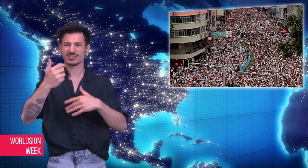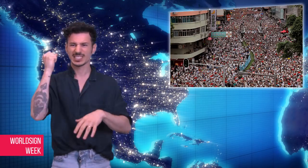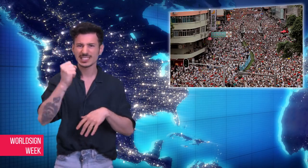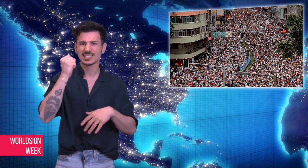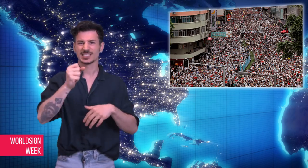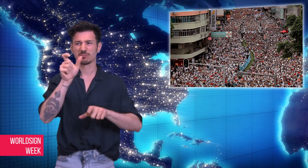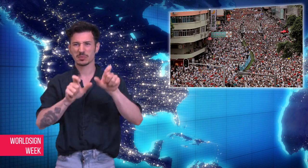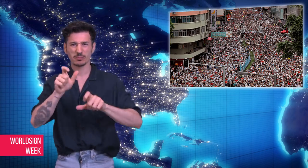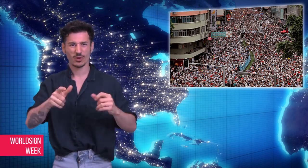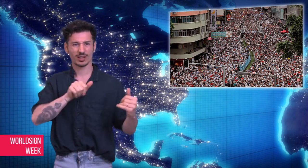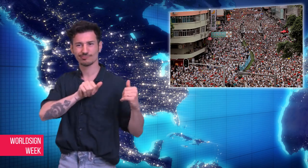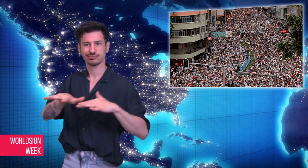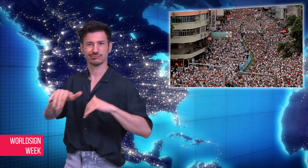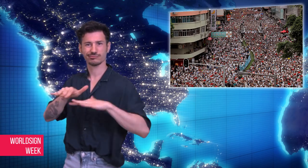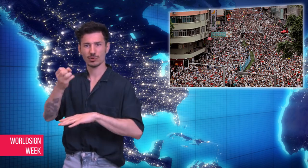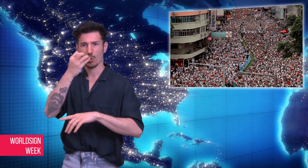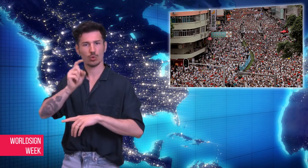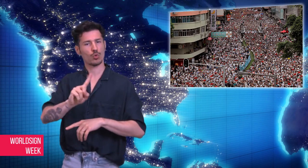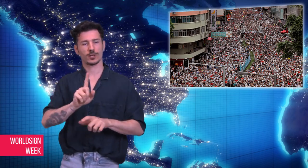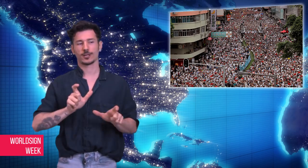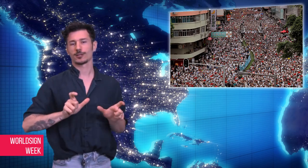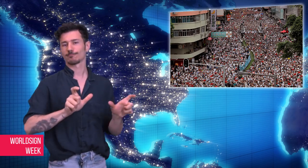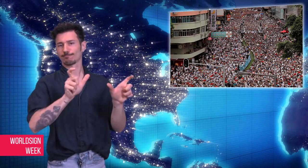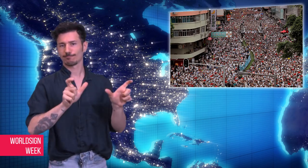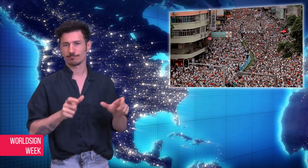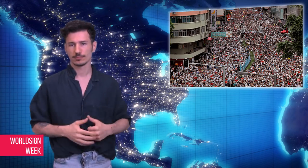place for criminals to thrive.